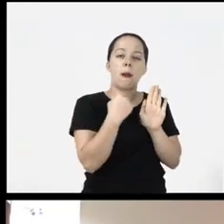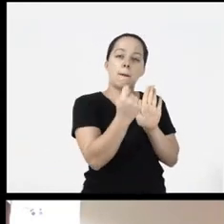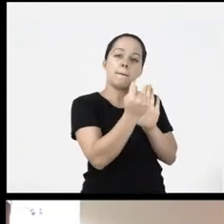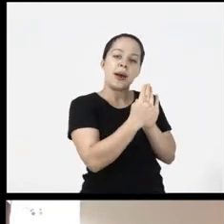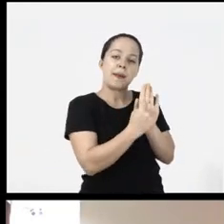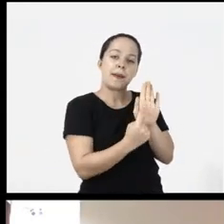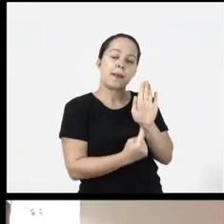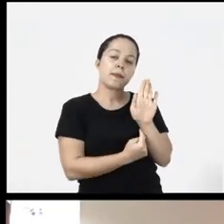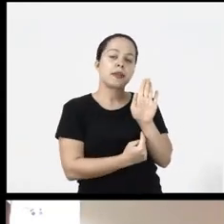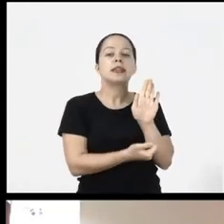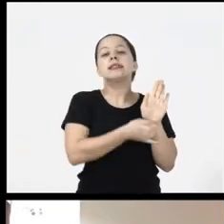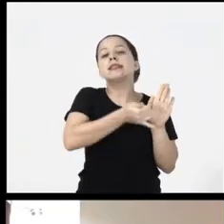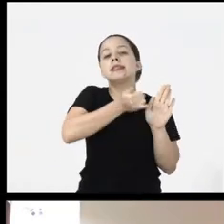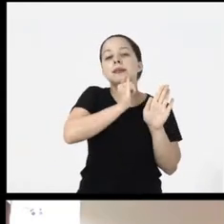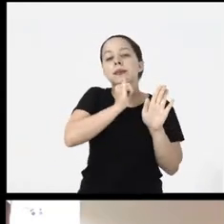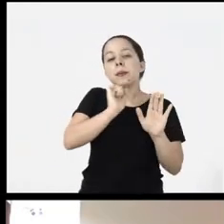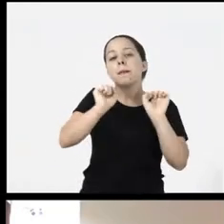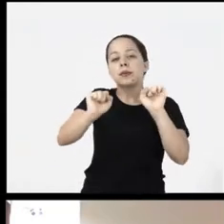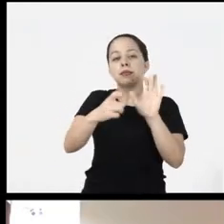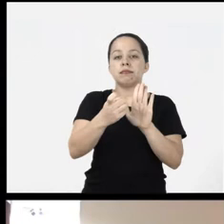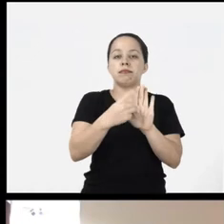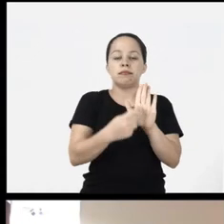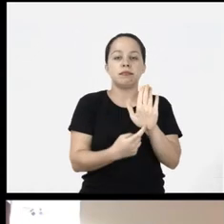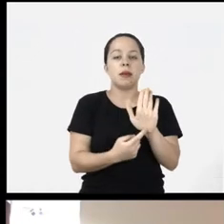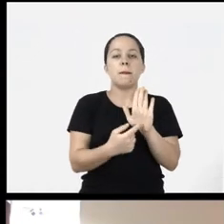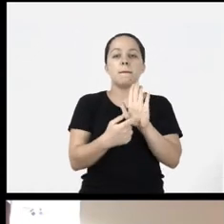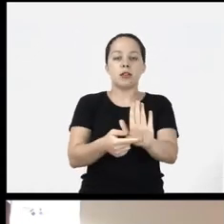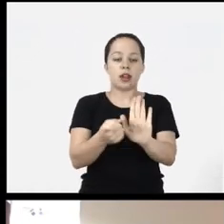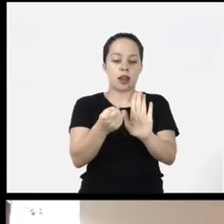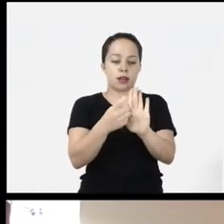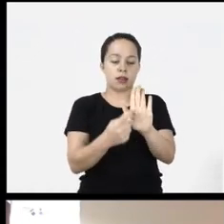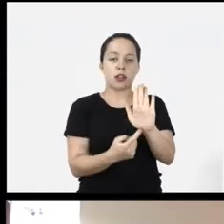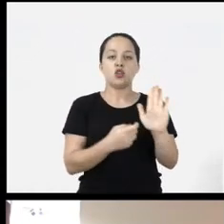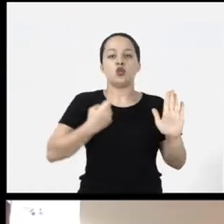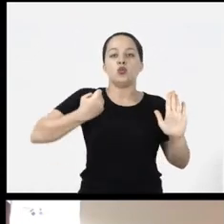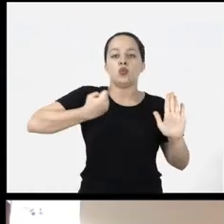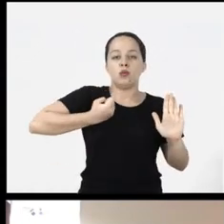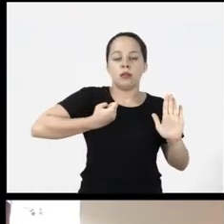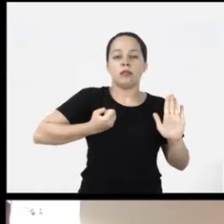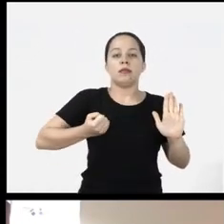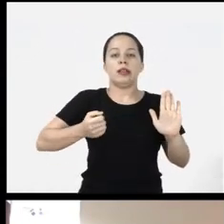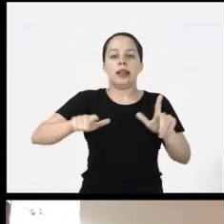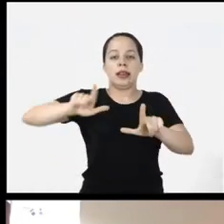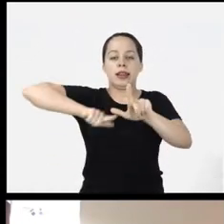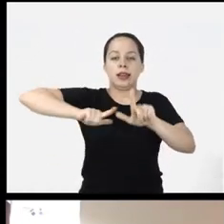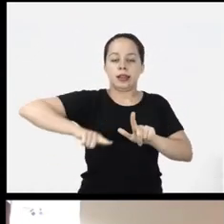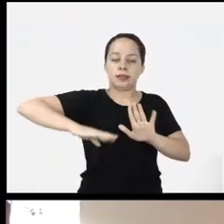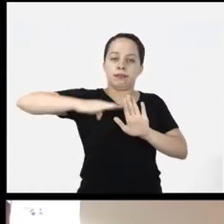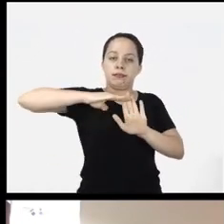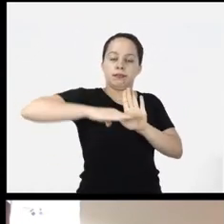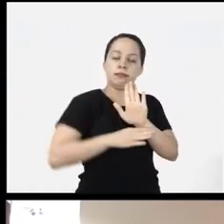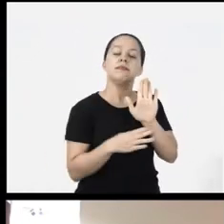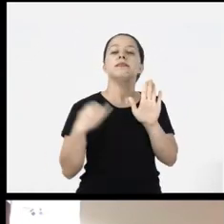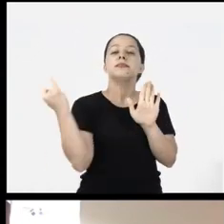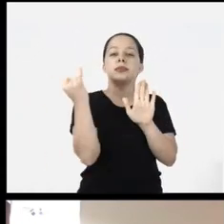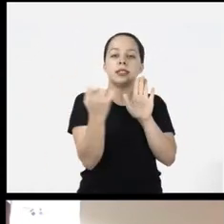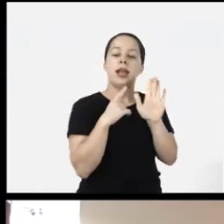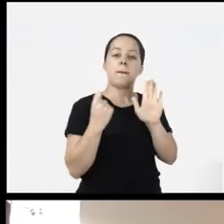list items they may be list items with bullets numbered with letters but it is